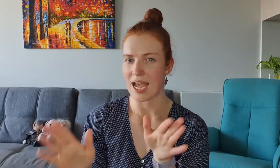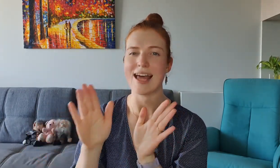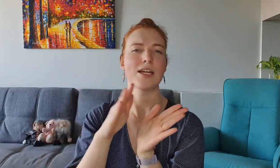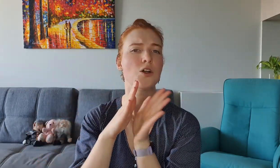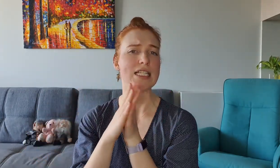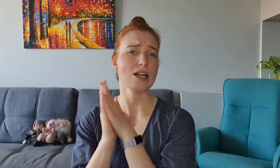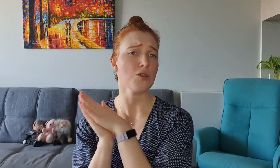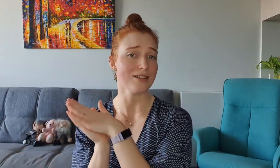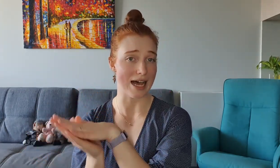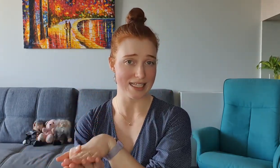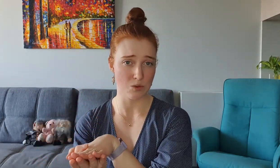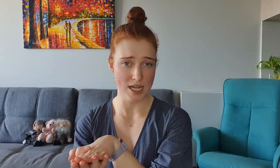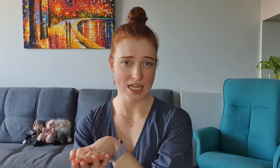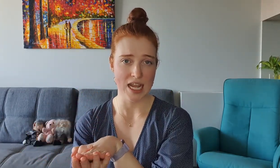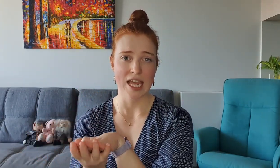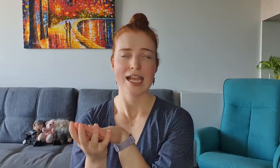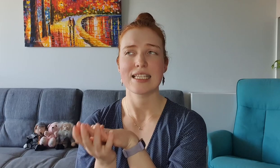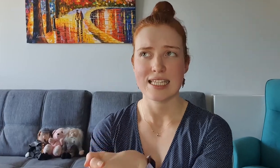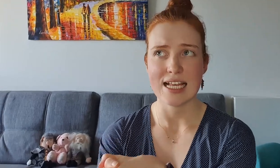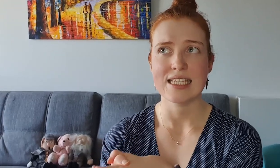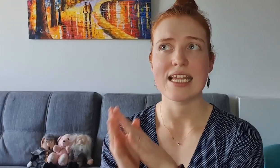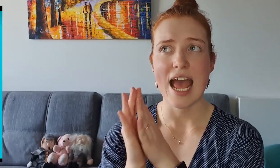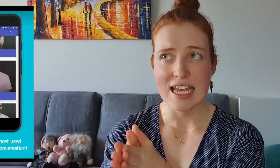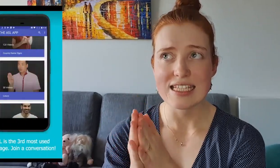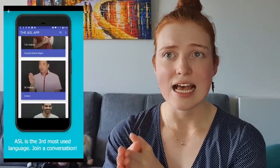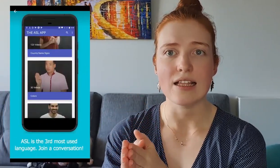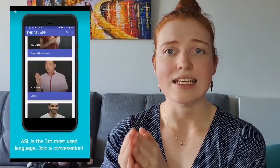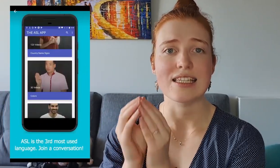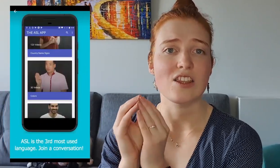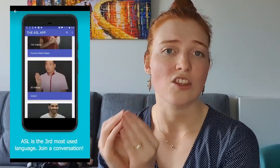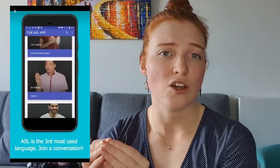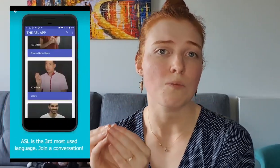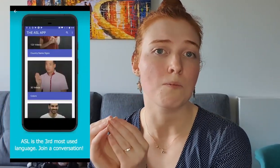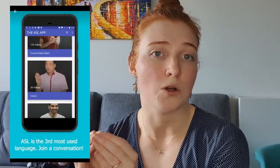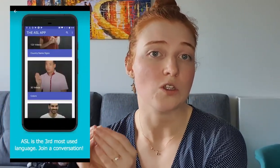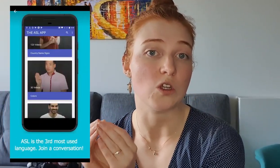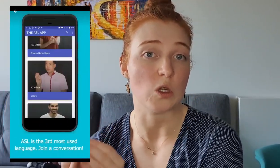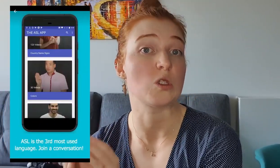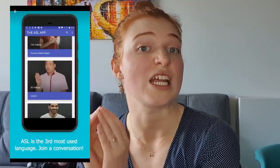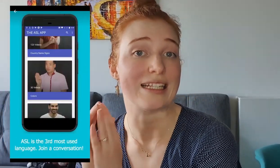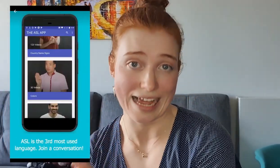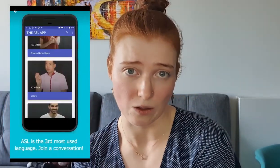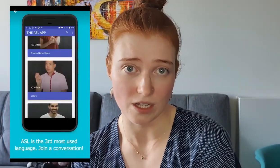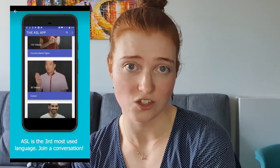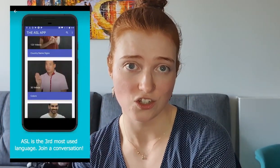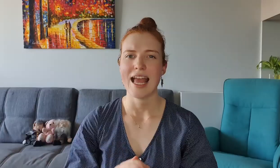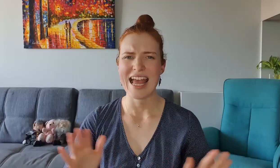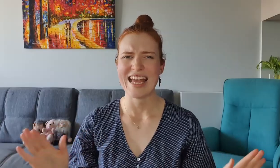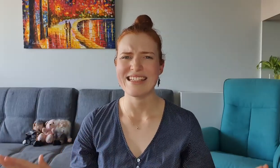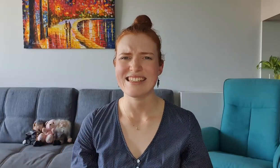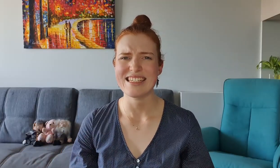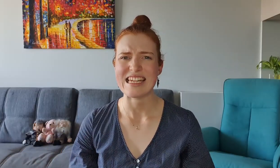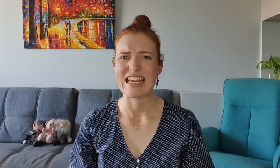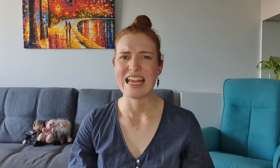and I noticed that on the last one it says that ASL is the third most used language And...